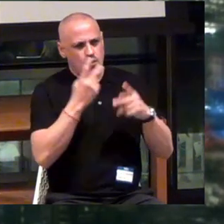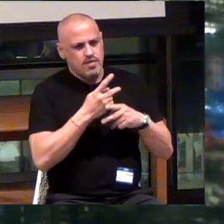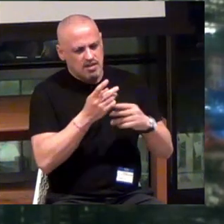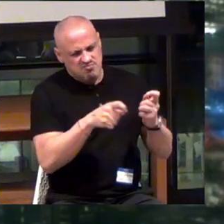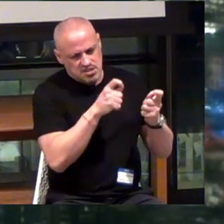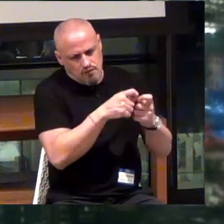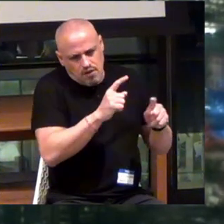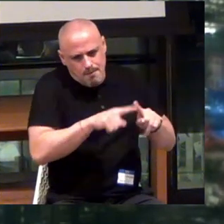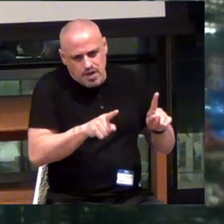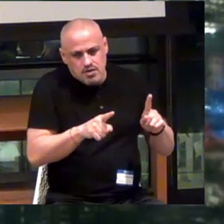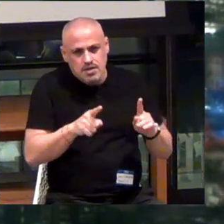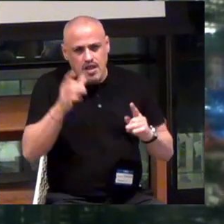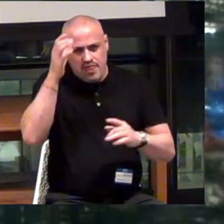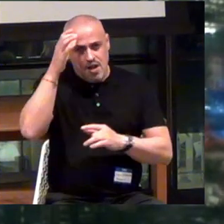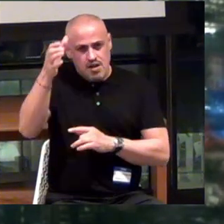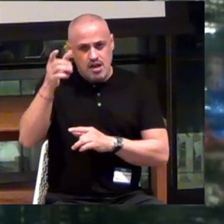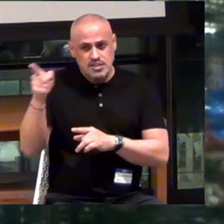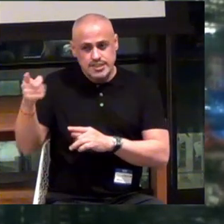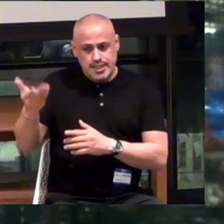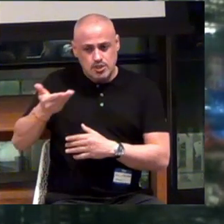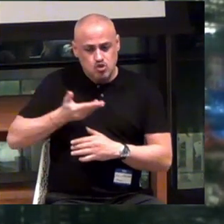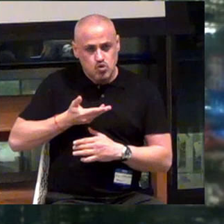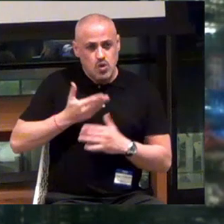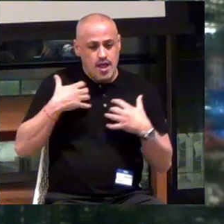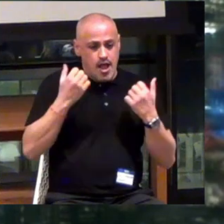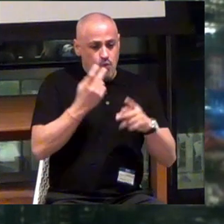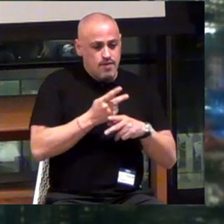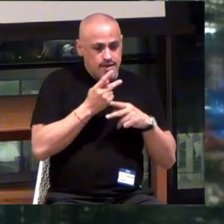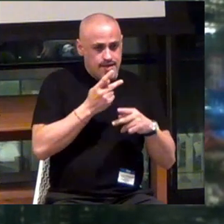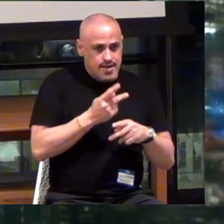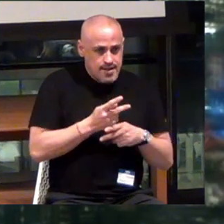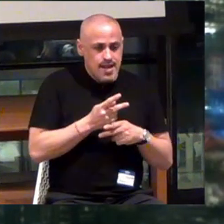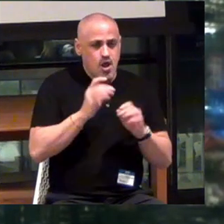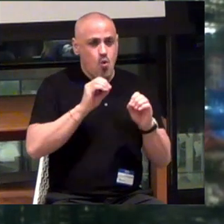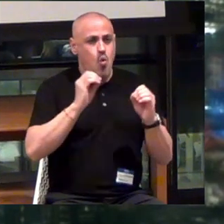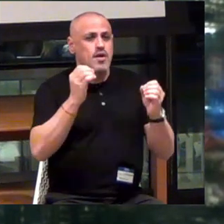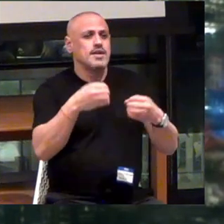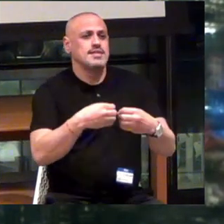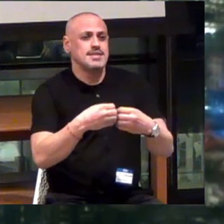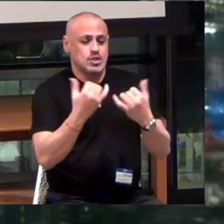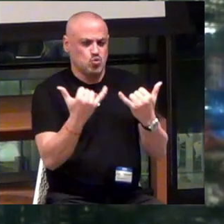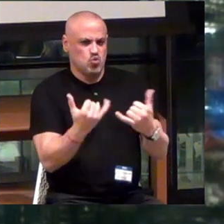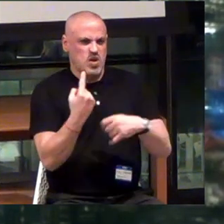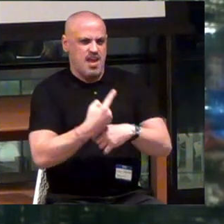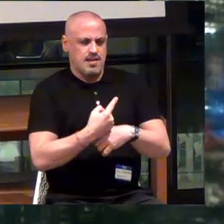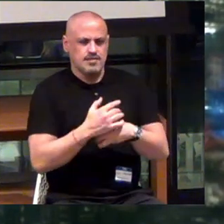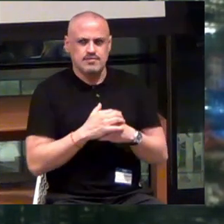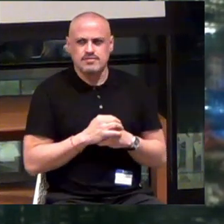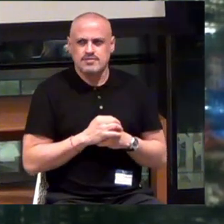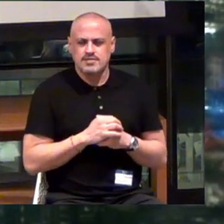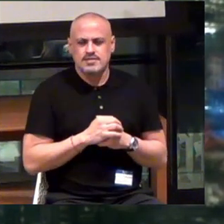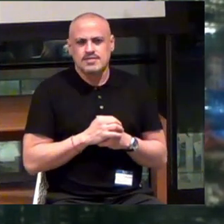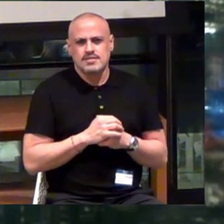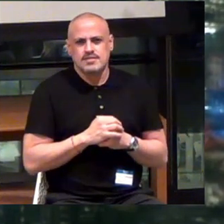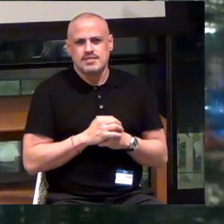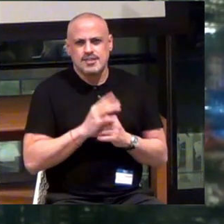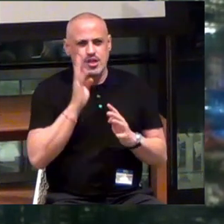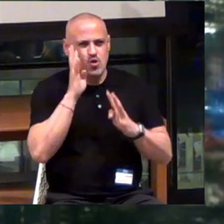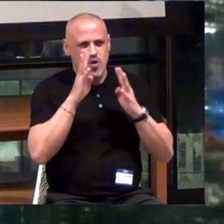But the concept that he introduced was that health care organizations today create a menu.